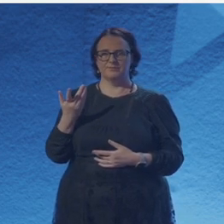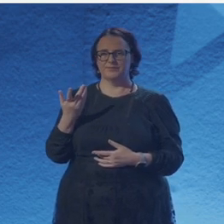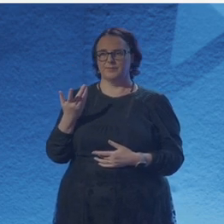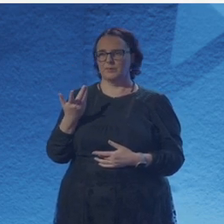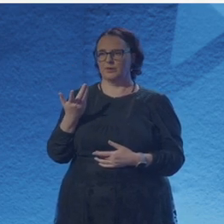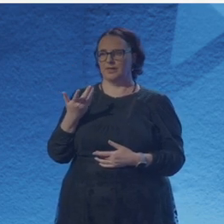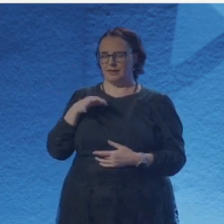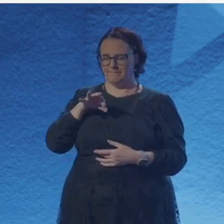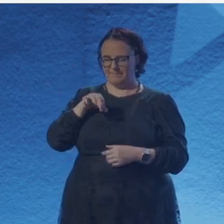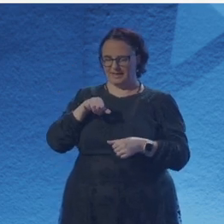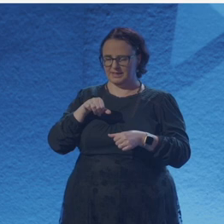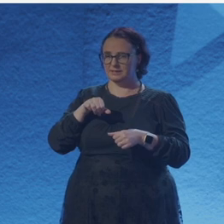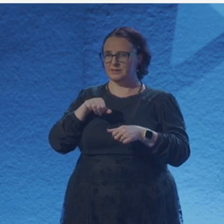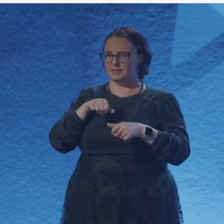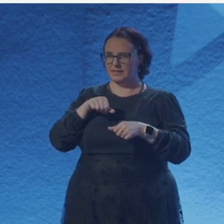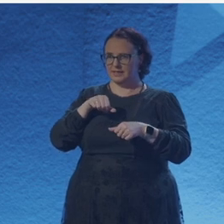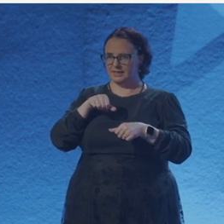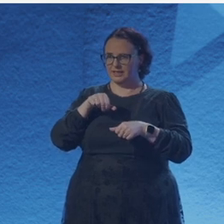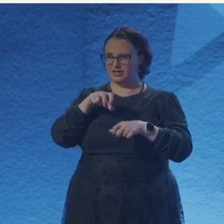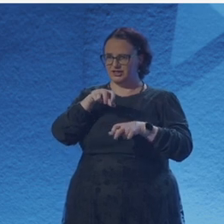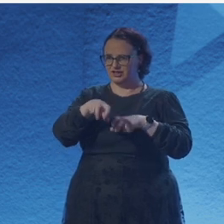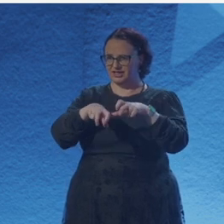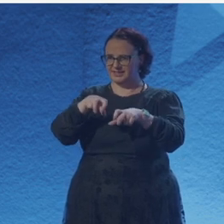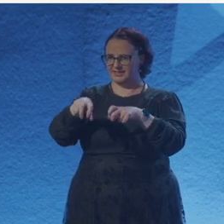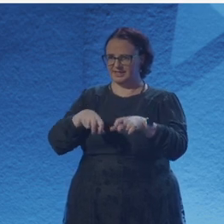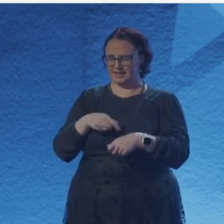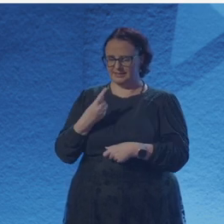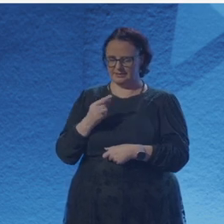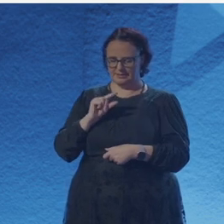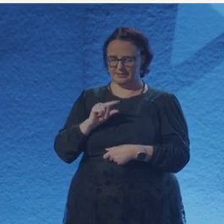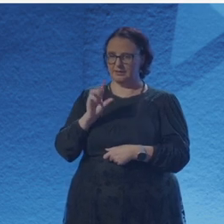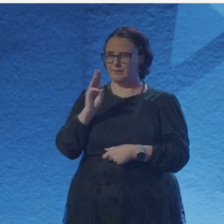There's like different game plans, they have different agendas they have, and